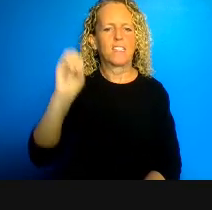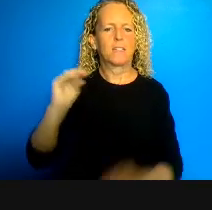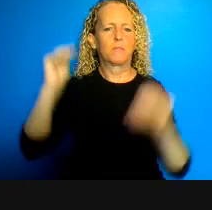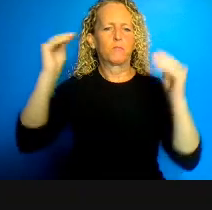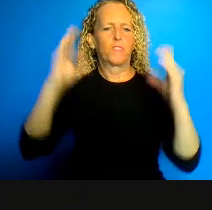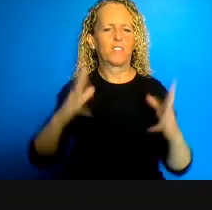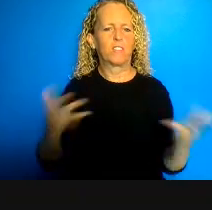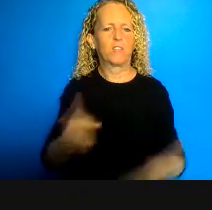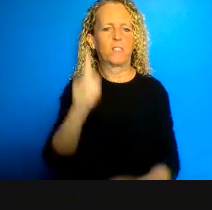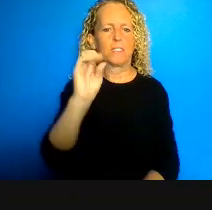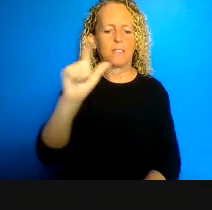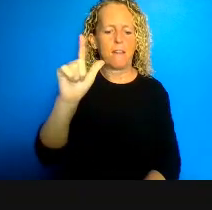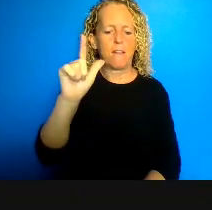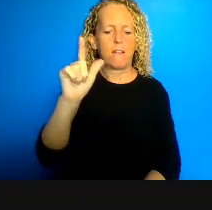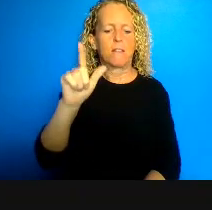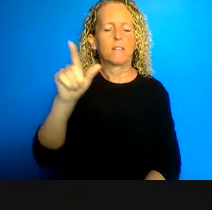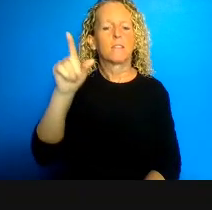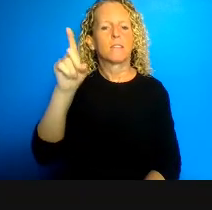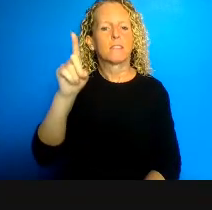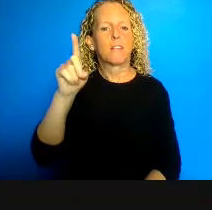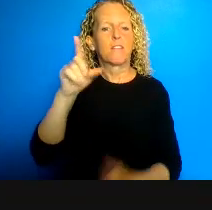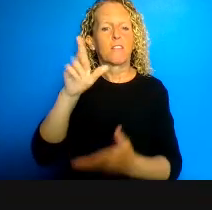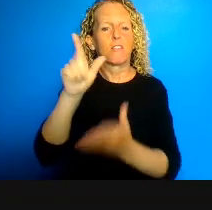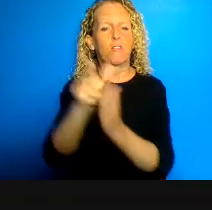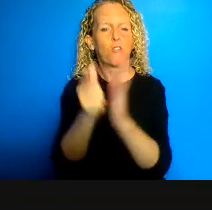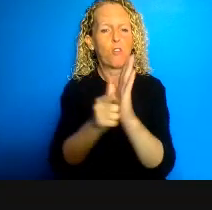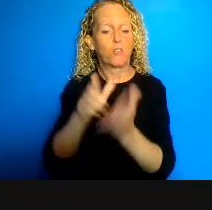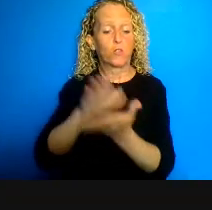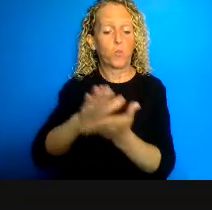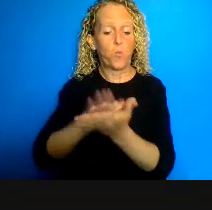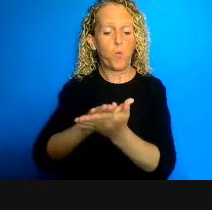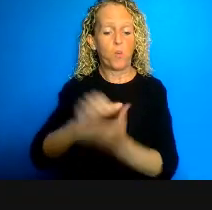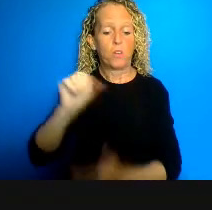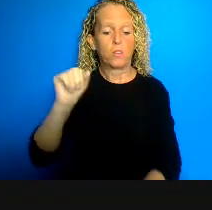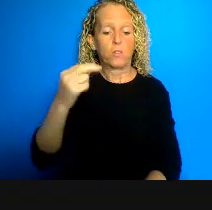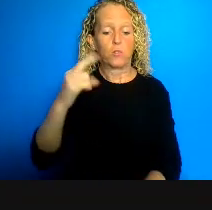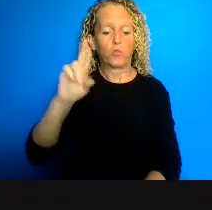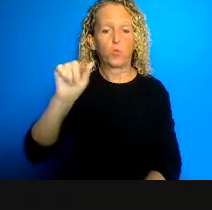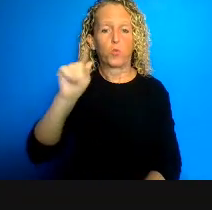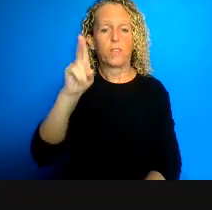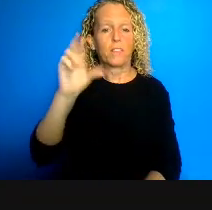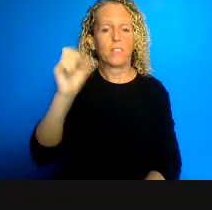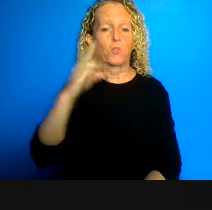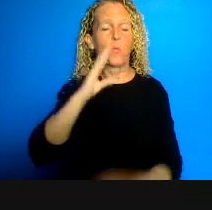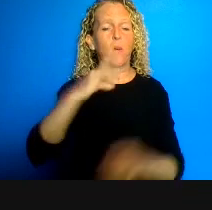School of Law will discuss the spread of COVID-19 and prisons and its impact on